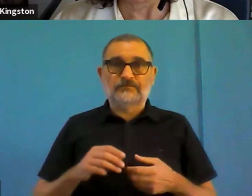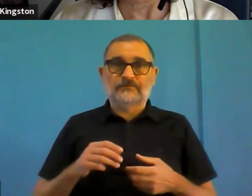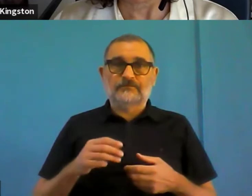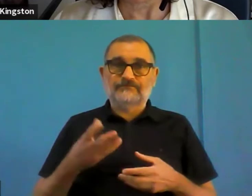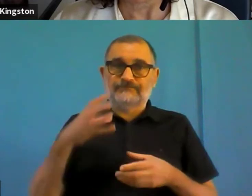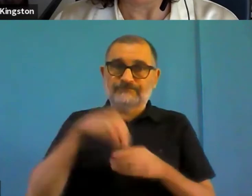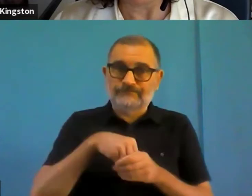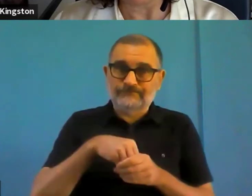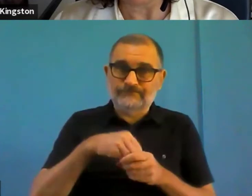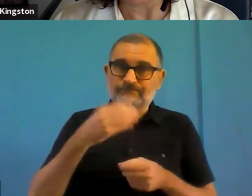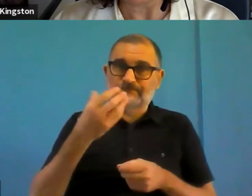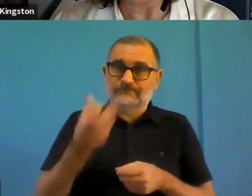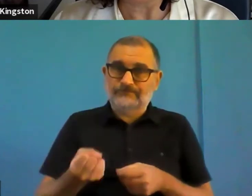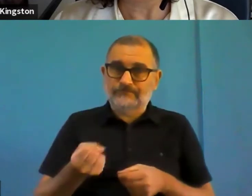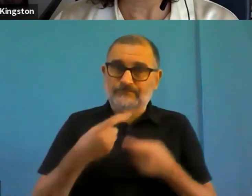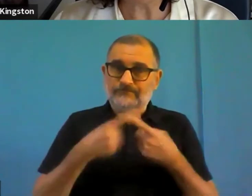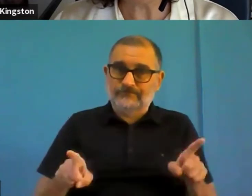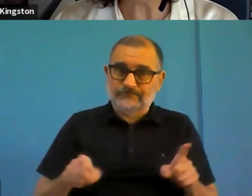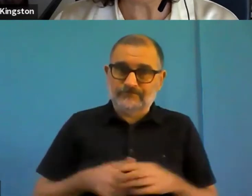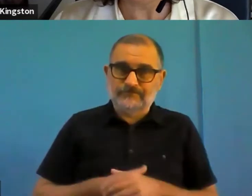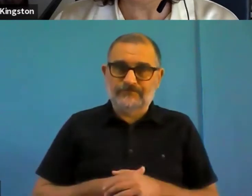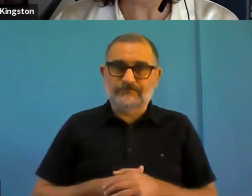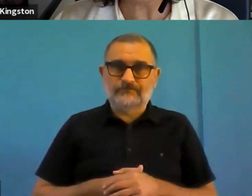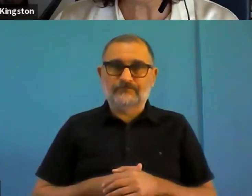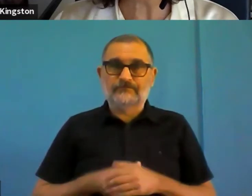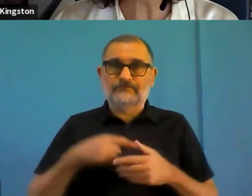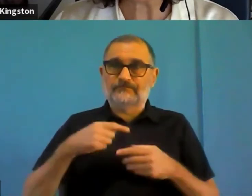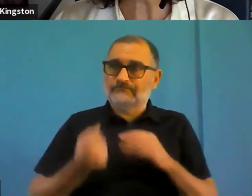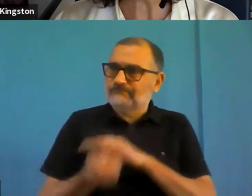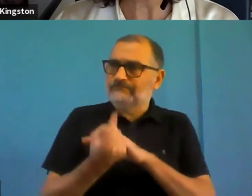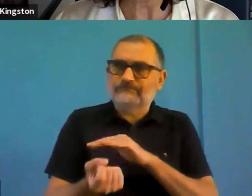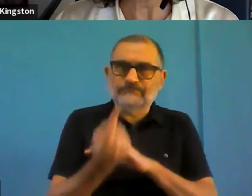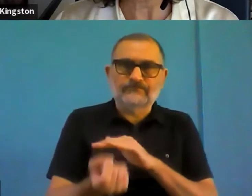accessibility and specialists so so take advantage of a feedback mechanism and make that clear